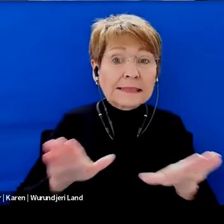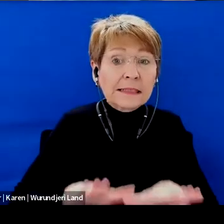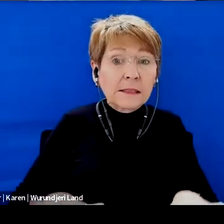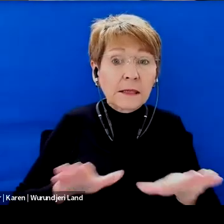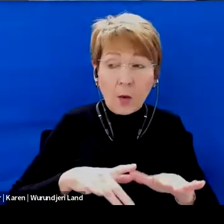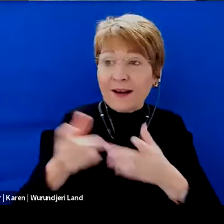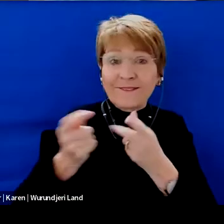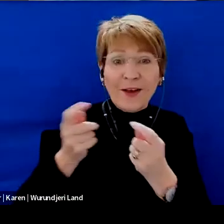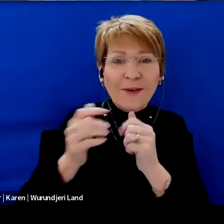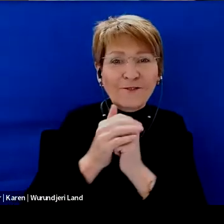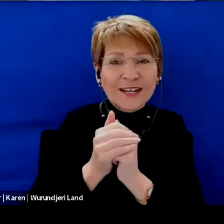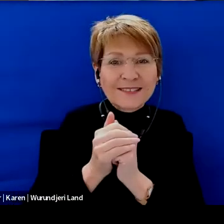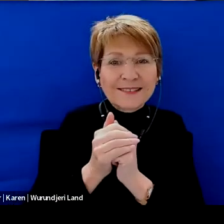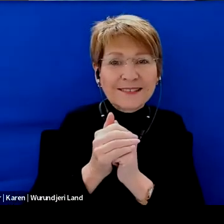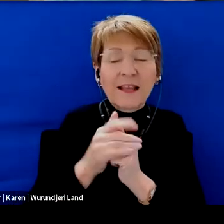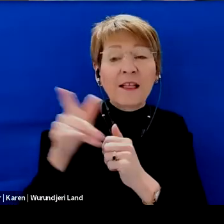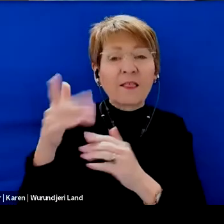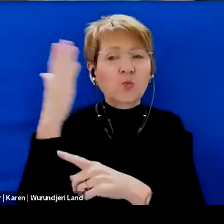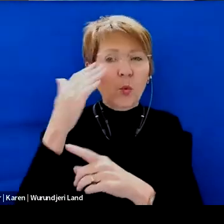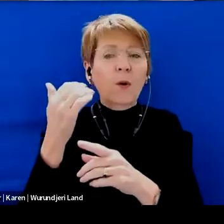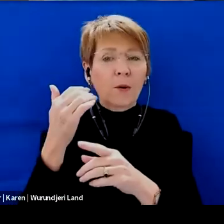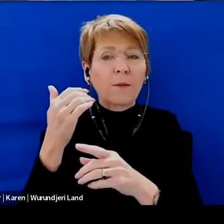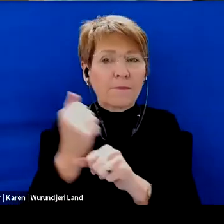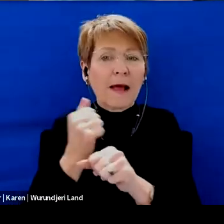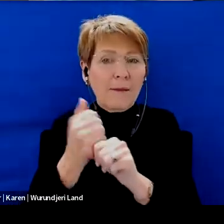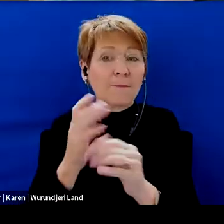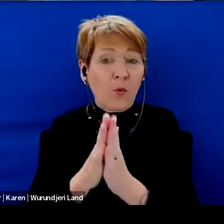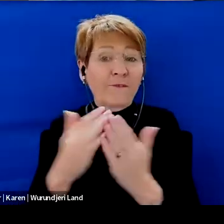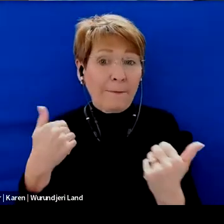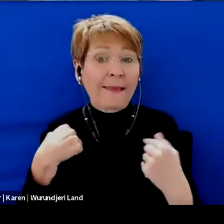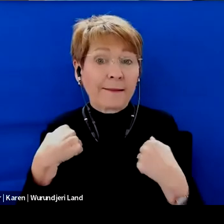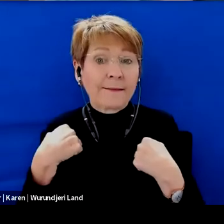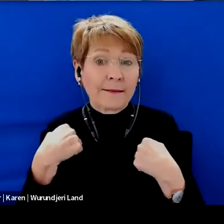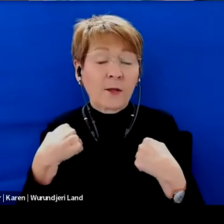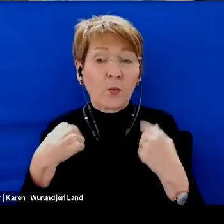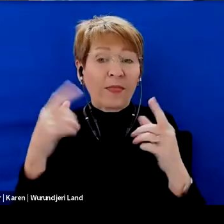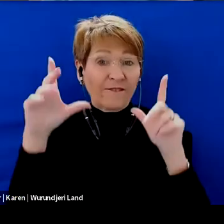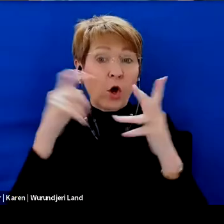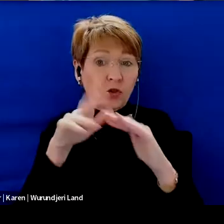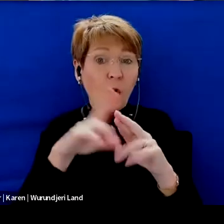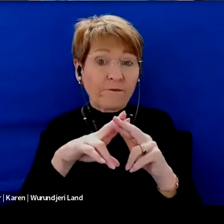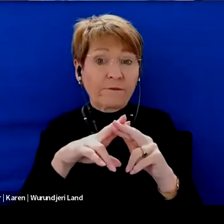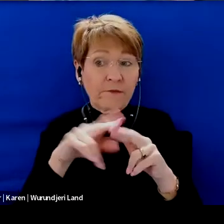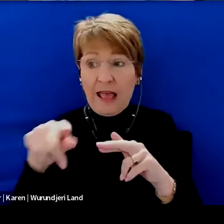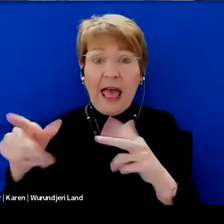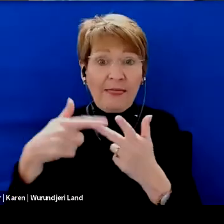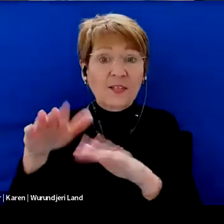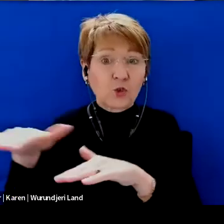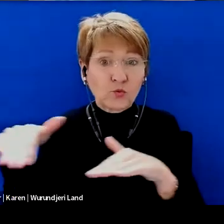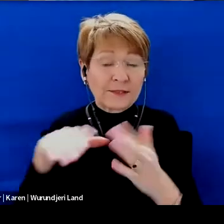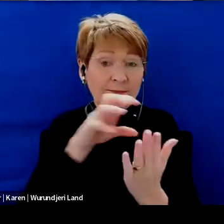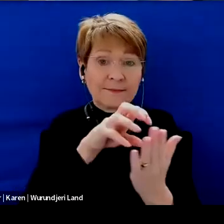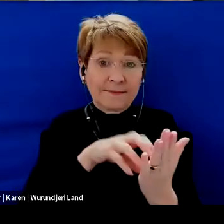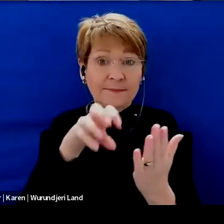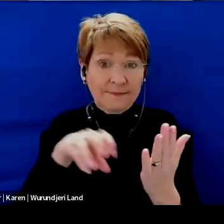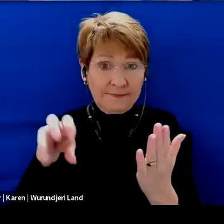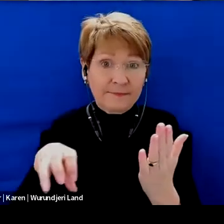The school made me a book for me to know the people in my class, the school sent home photos which helped mom and dad know what I was doing.